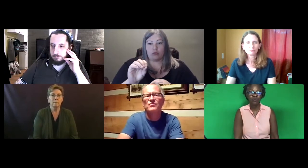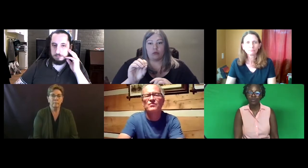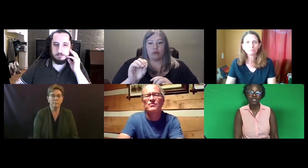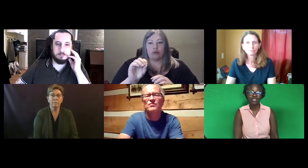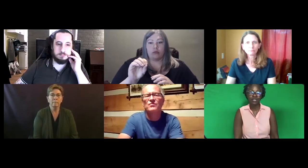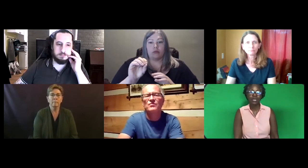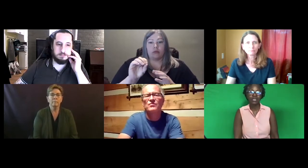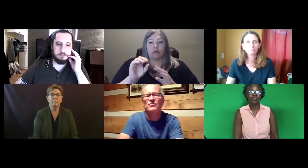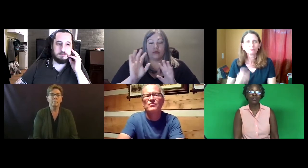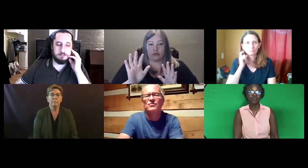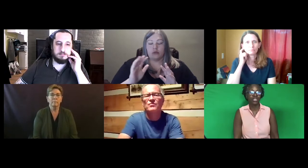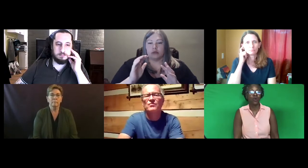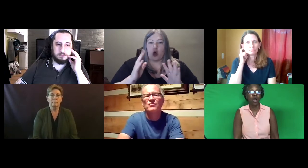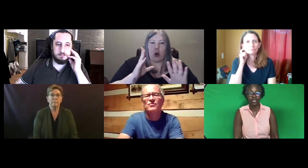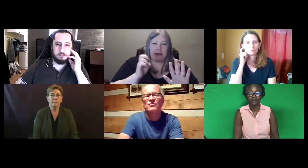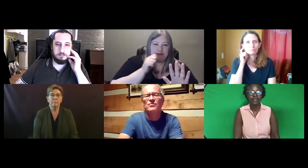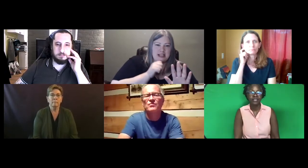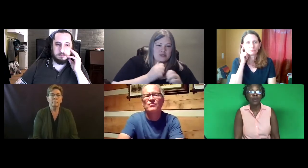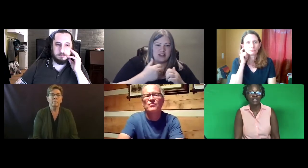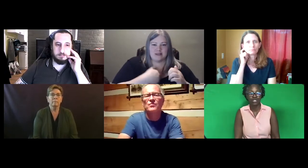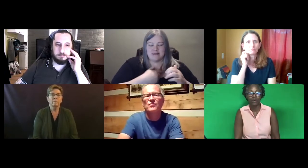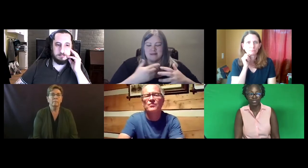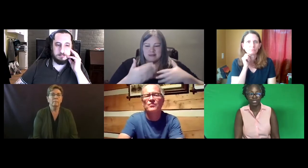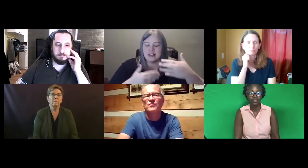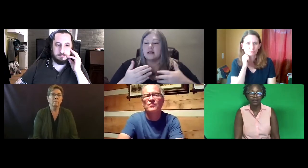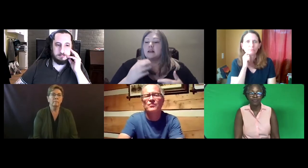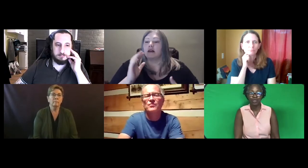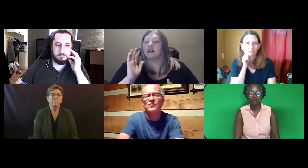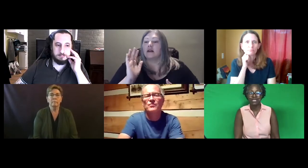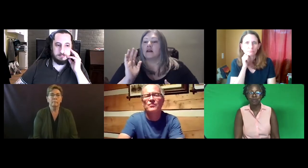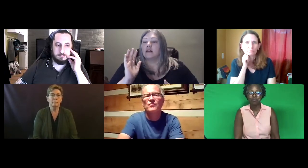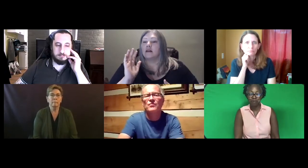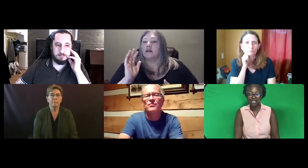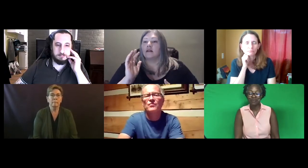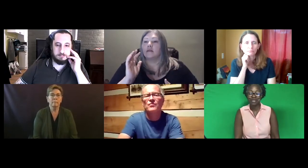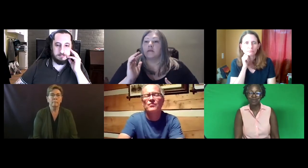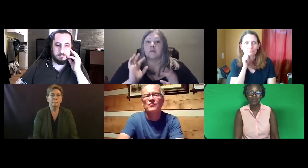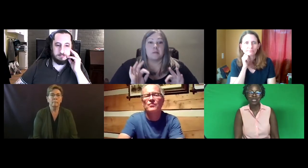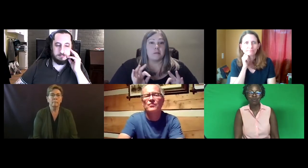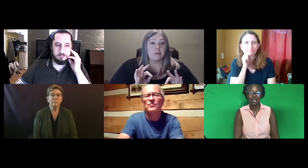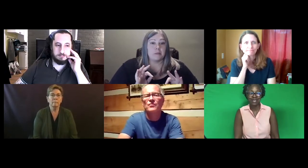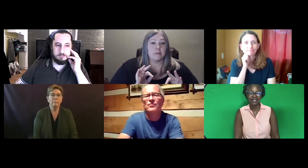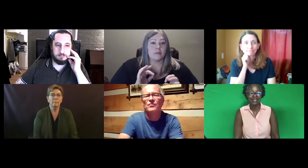Which means that you can then turn your video onto ask your question. So please be patient with me through this process.